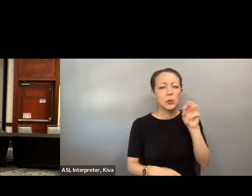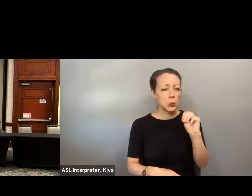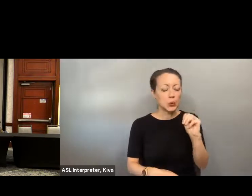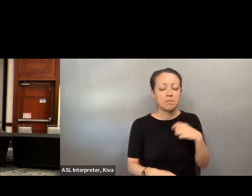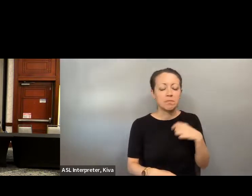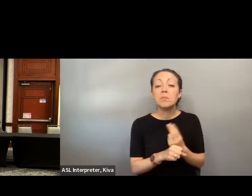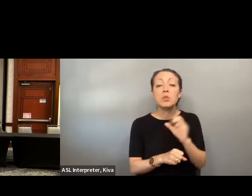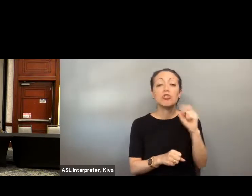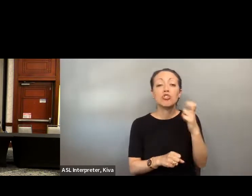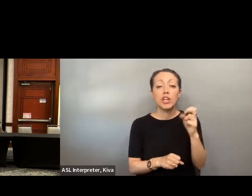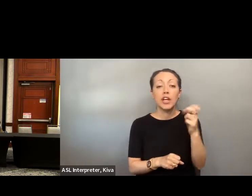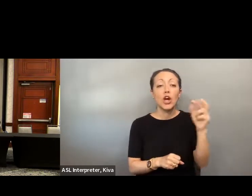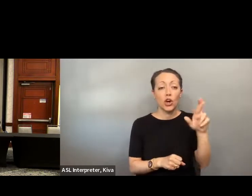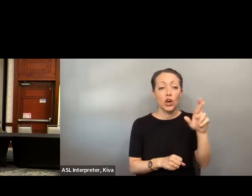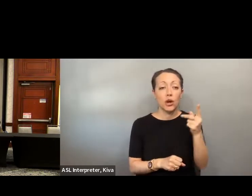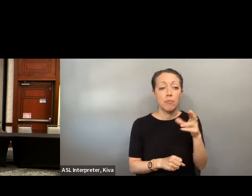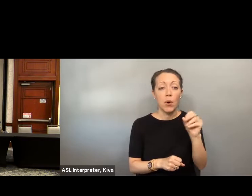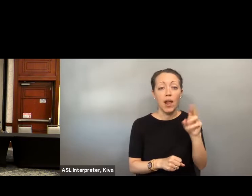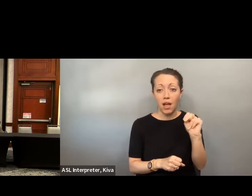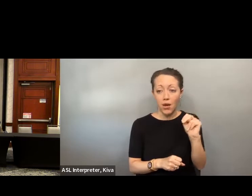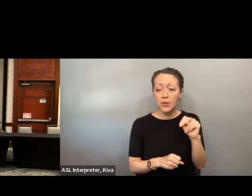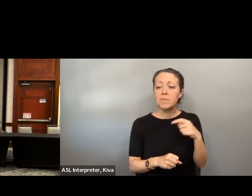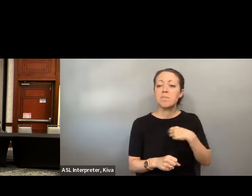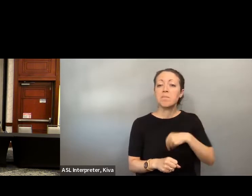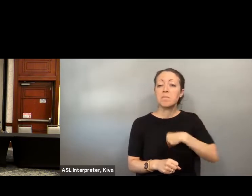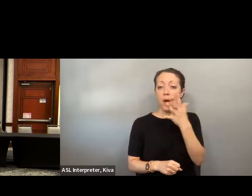Hi! Everyone! Good Hope you can hear me. This is Sarah Blahovic.